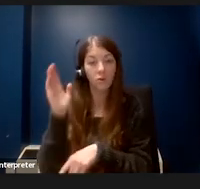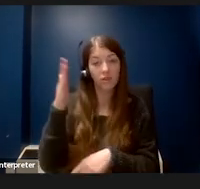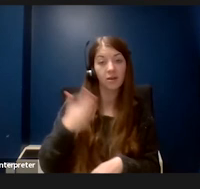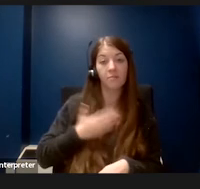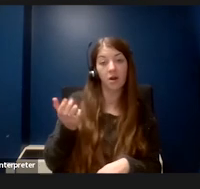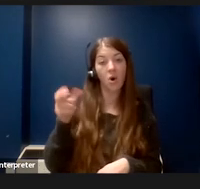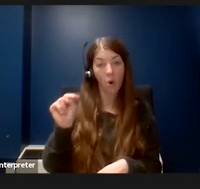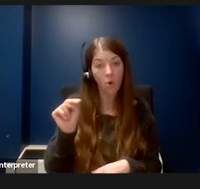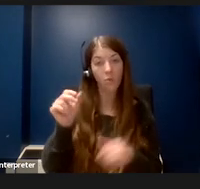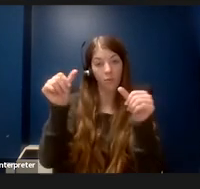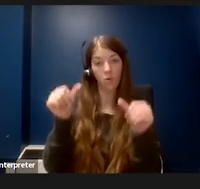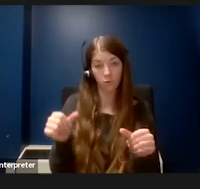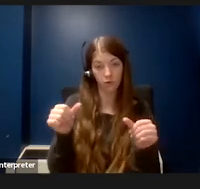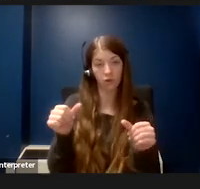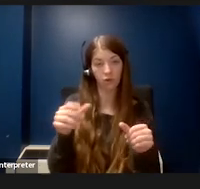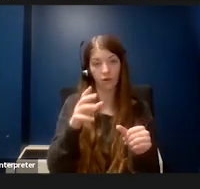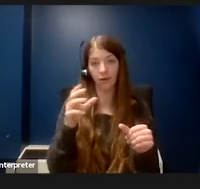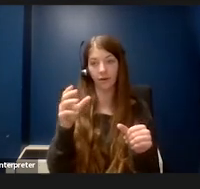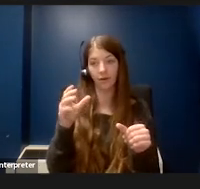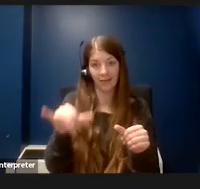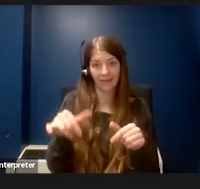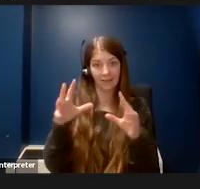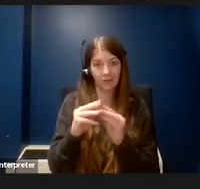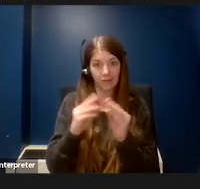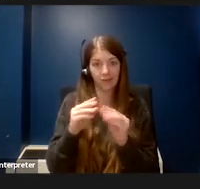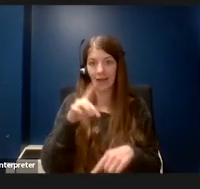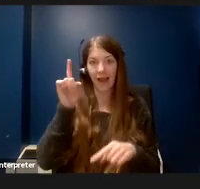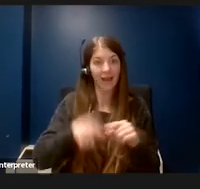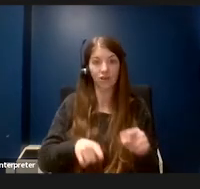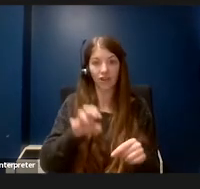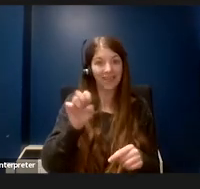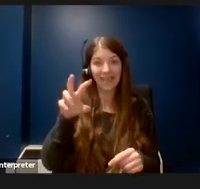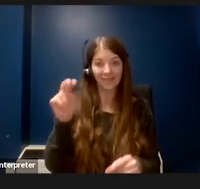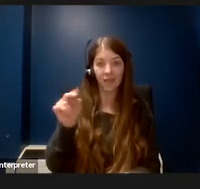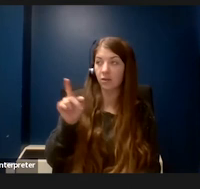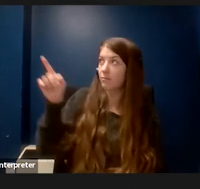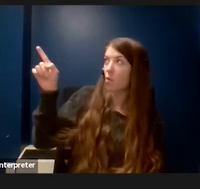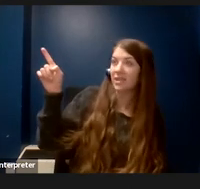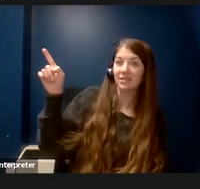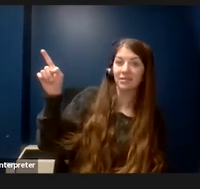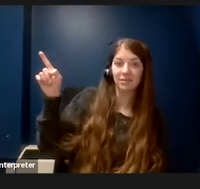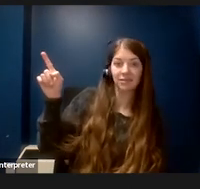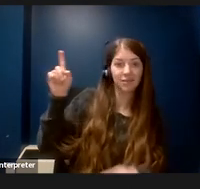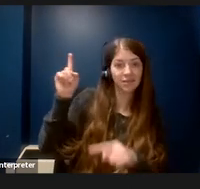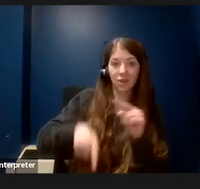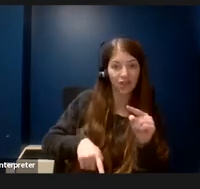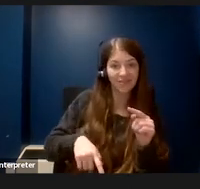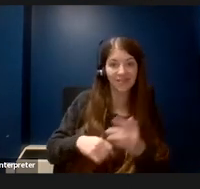and couldn't even point to things on my poster. The first time I presented,